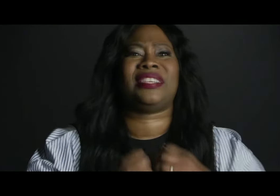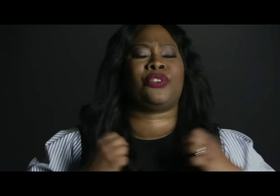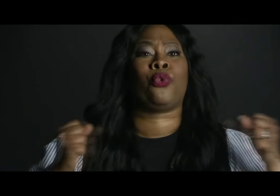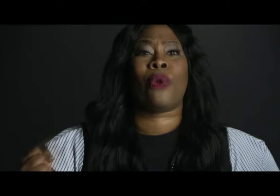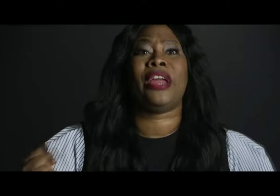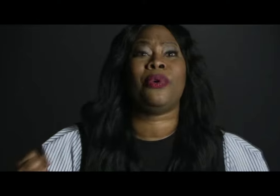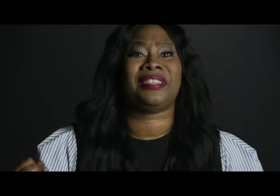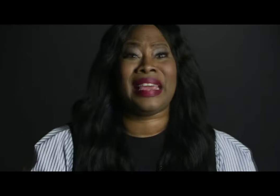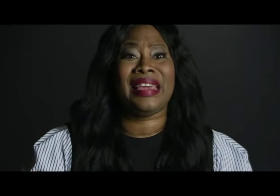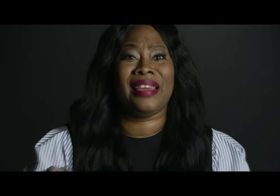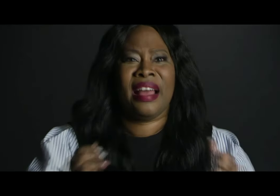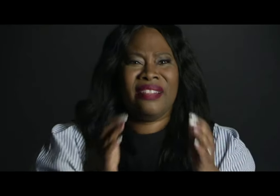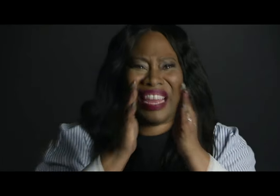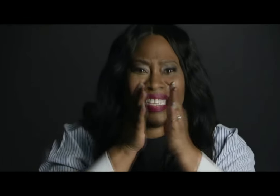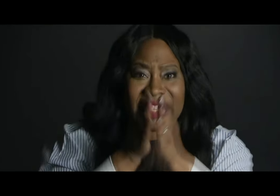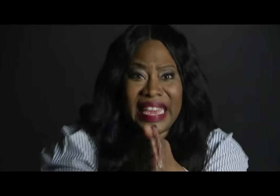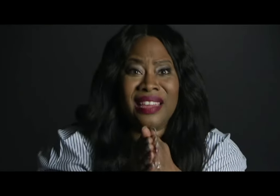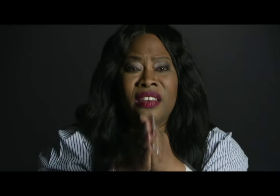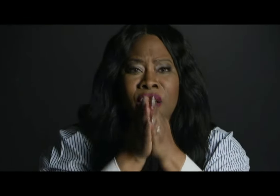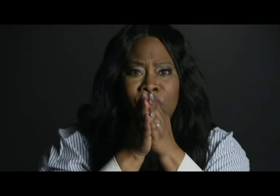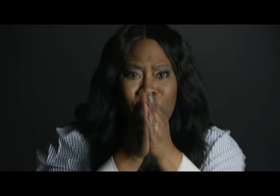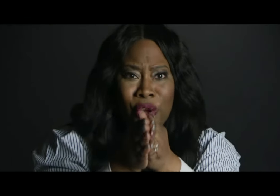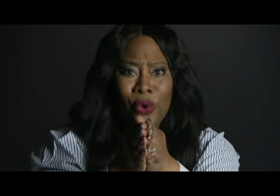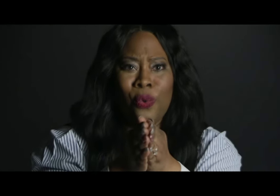He says, greater is He that is in you.